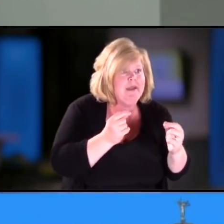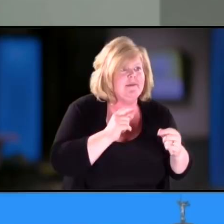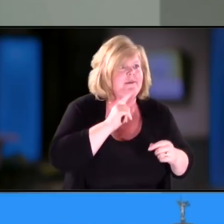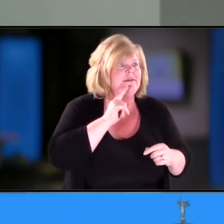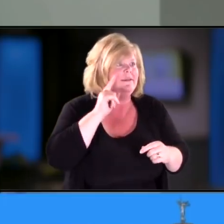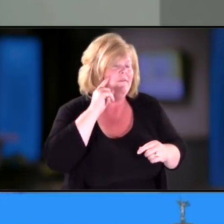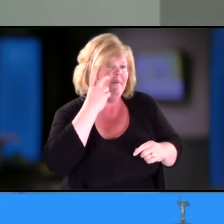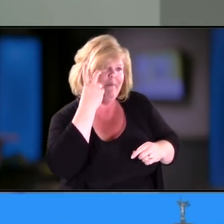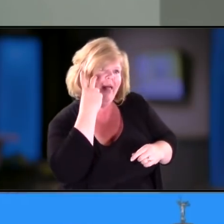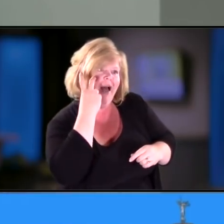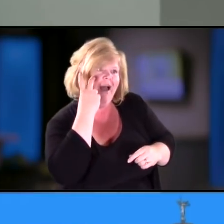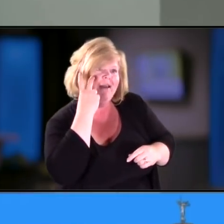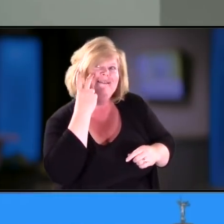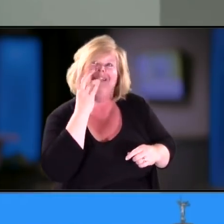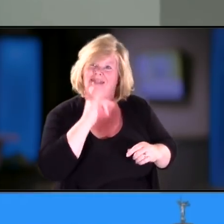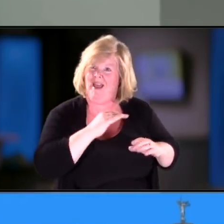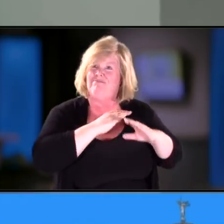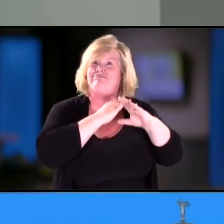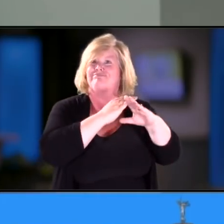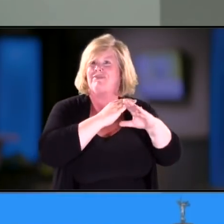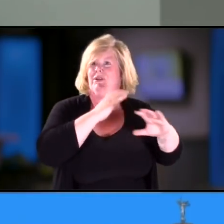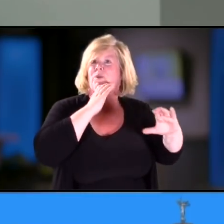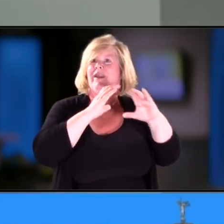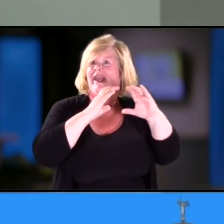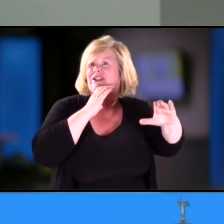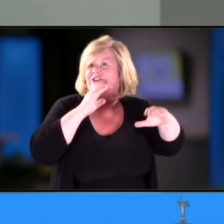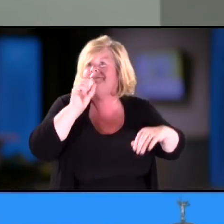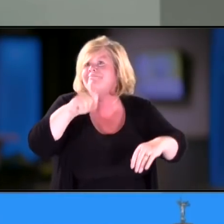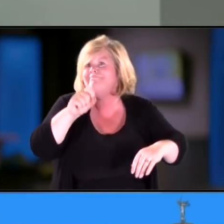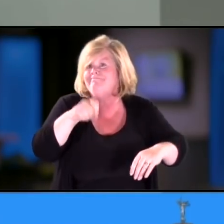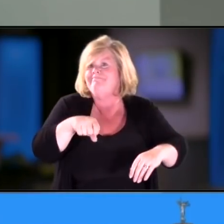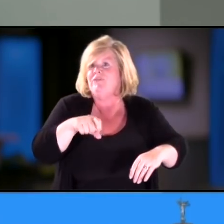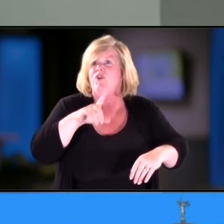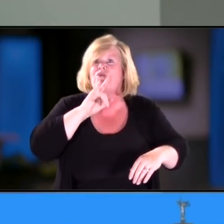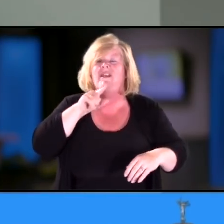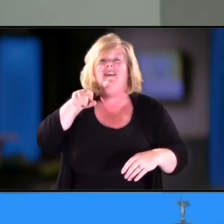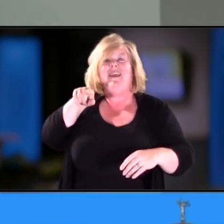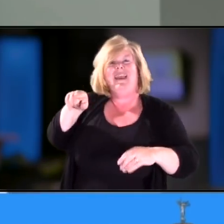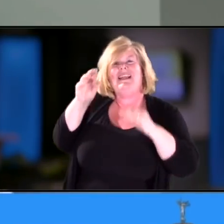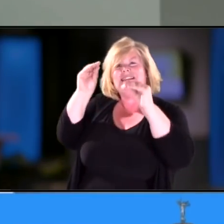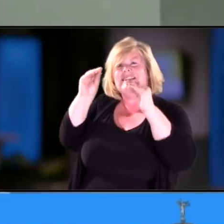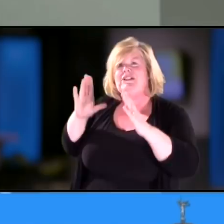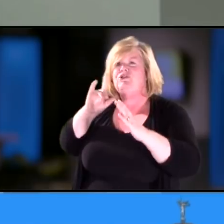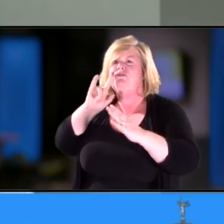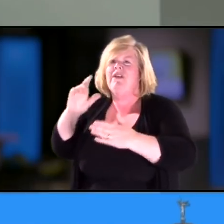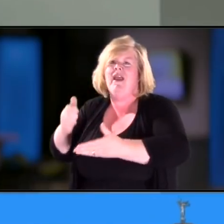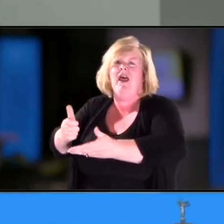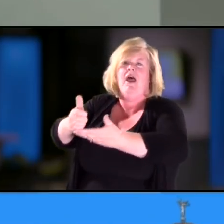has a huge barrier of her communication, and that's where Mary Ann bridges the gap for us.